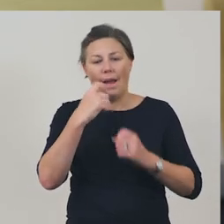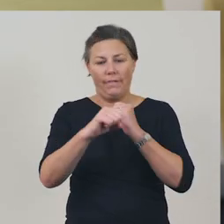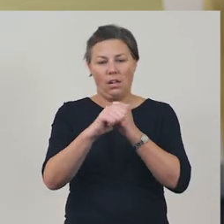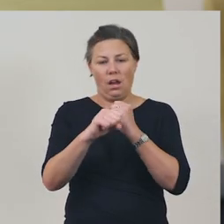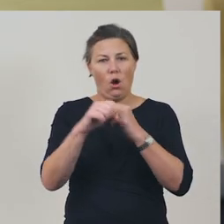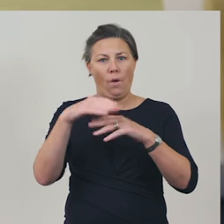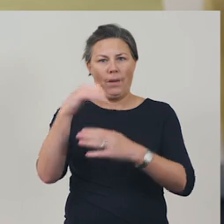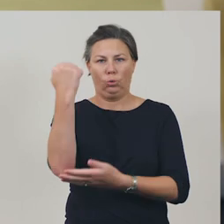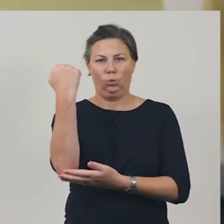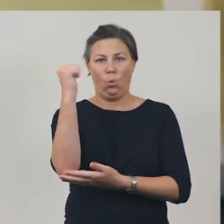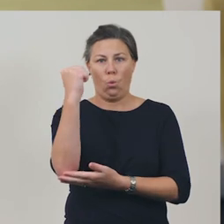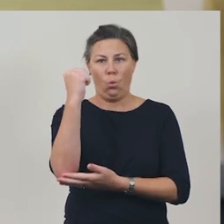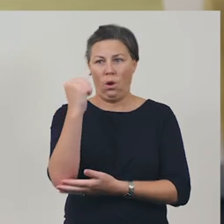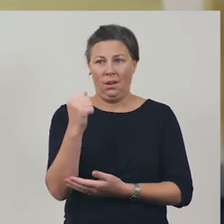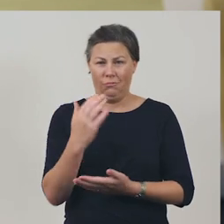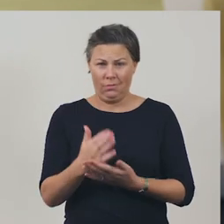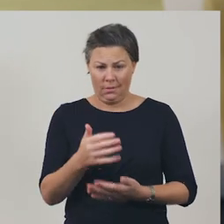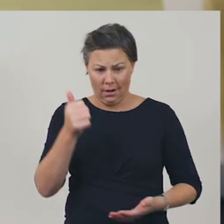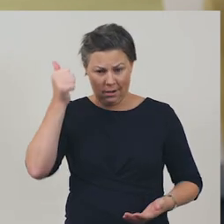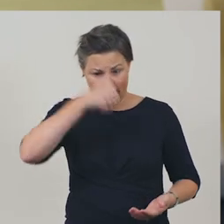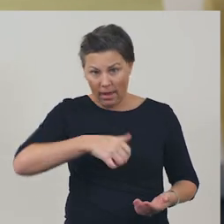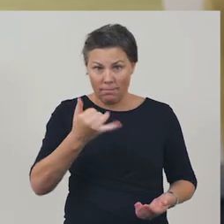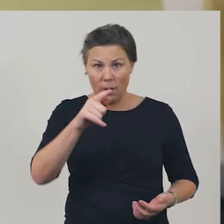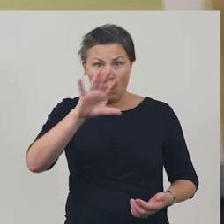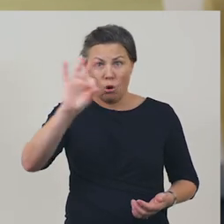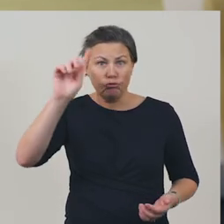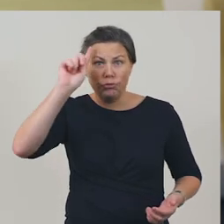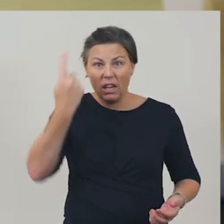you may not even realise the site is selling you a product.